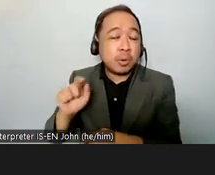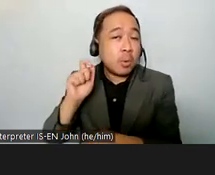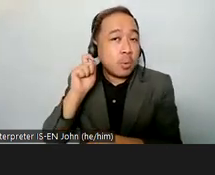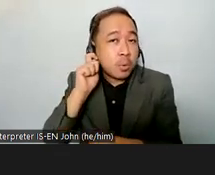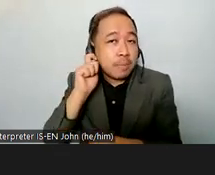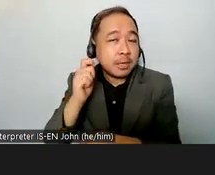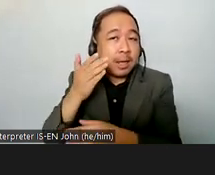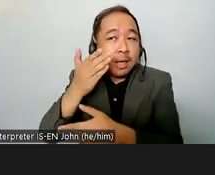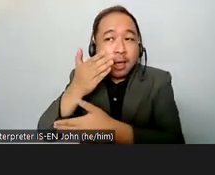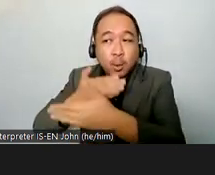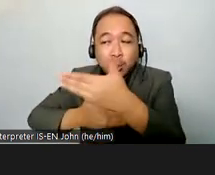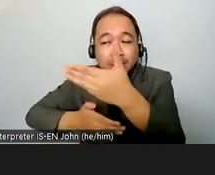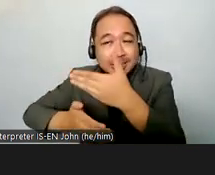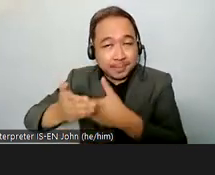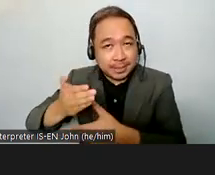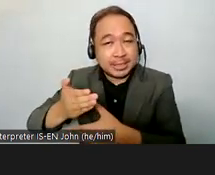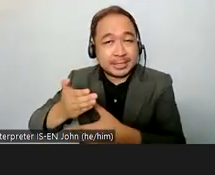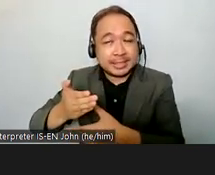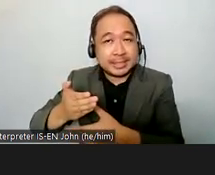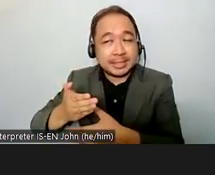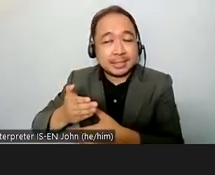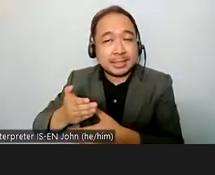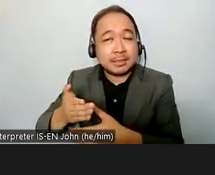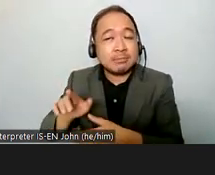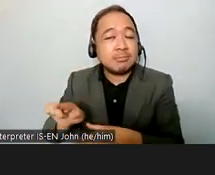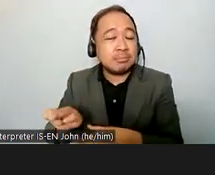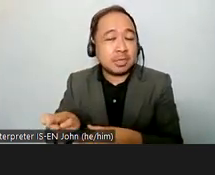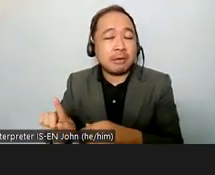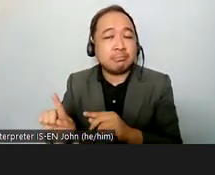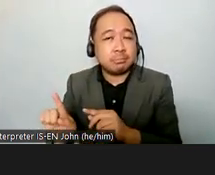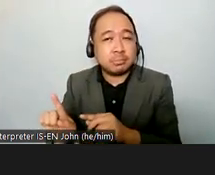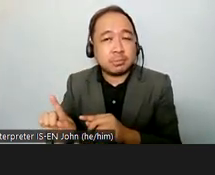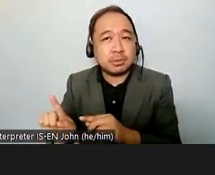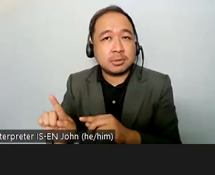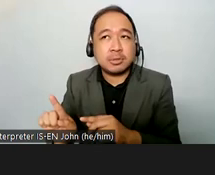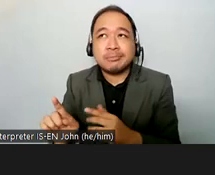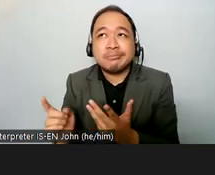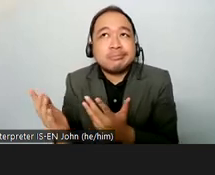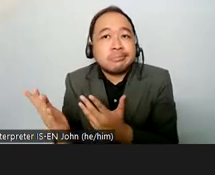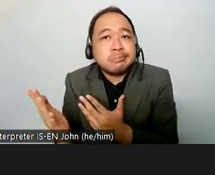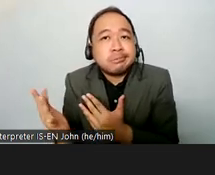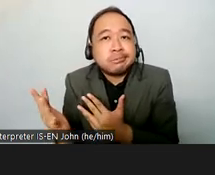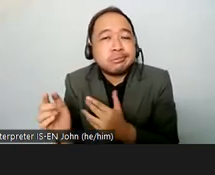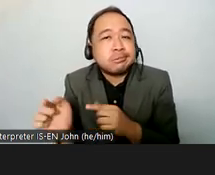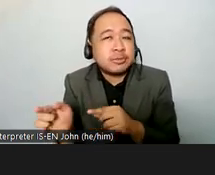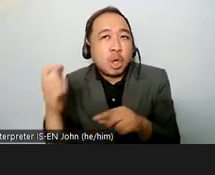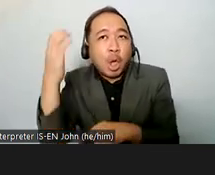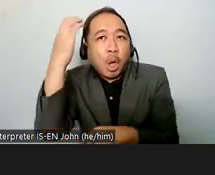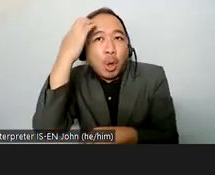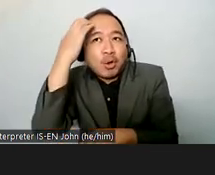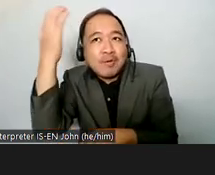await the responses that states want to give this is everything that i wanted to